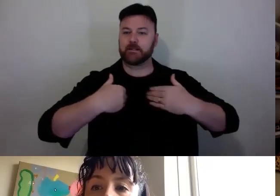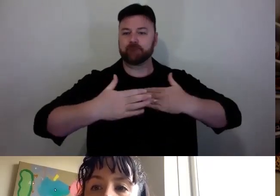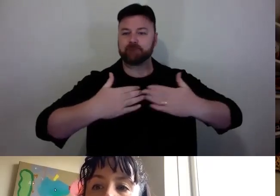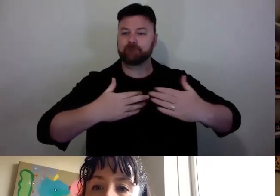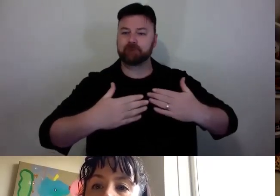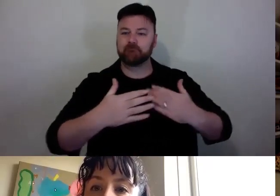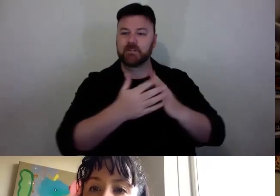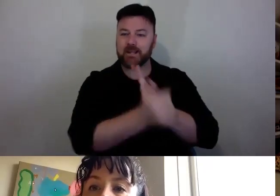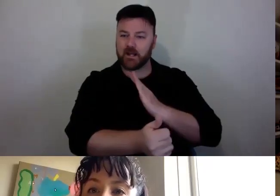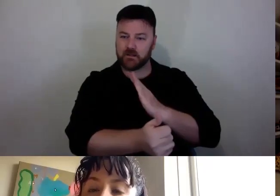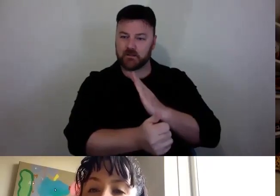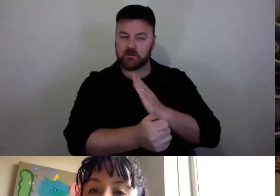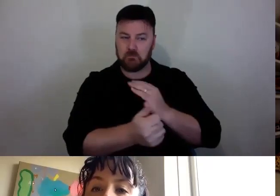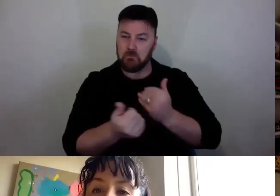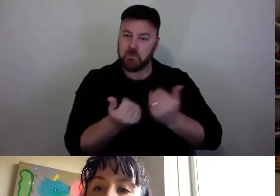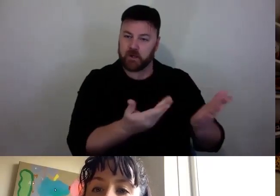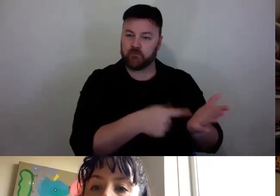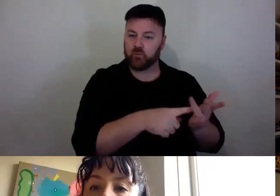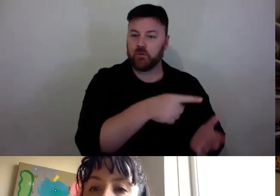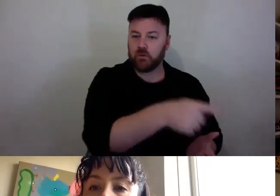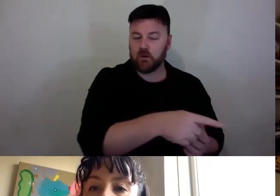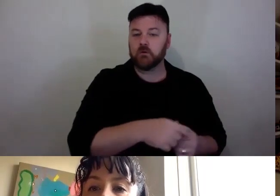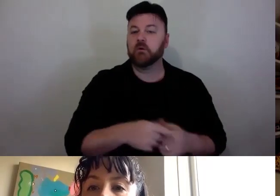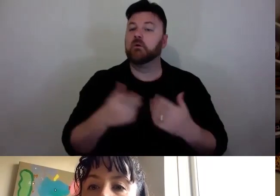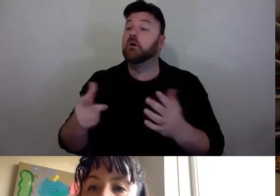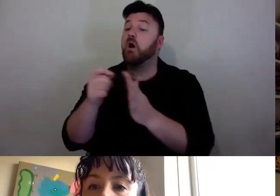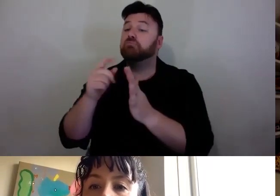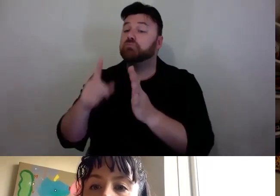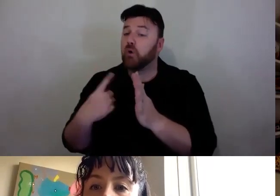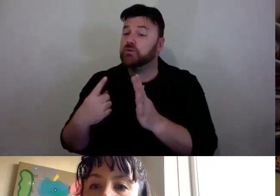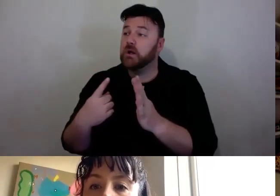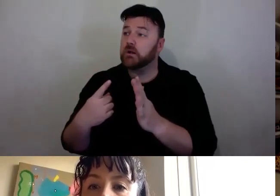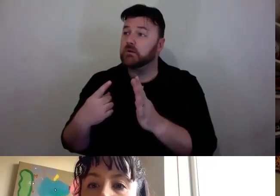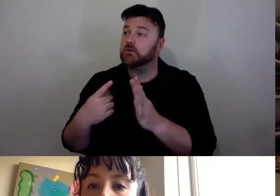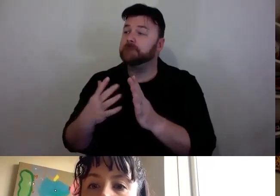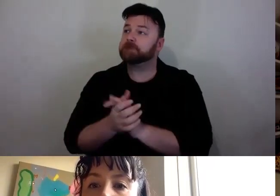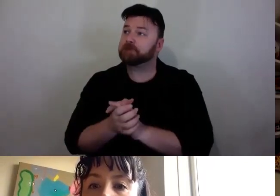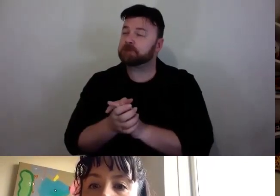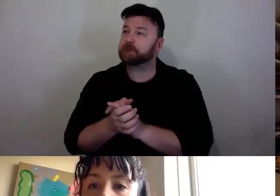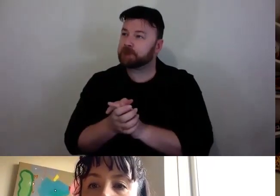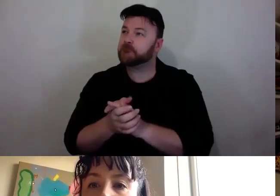In terms of project to project, we will always be working